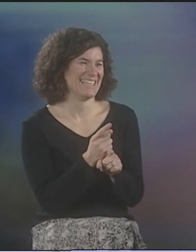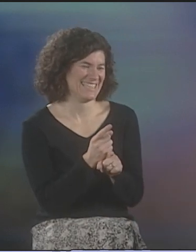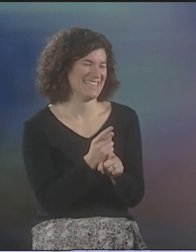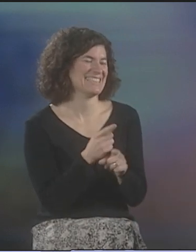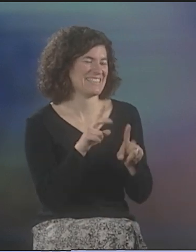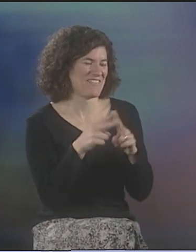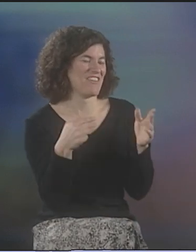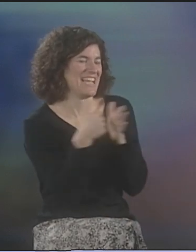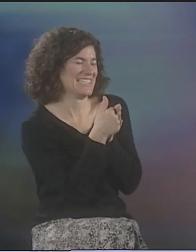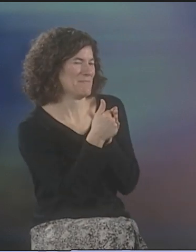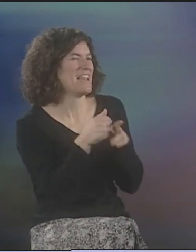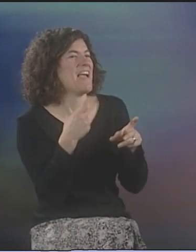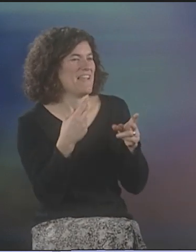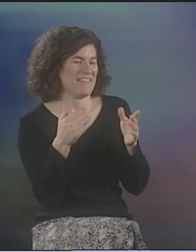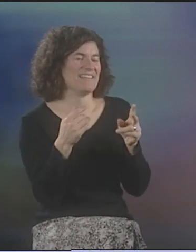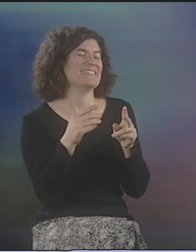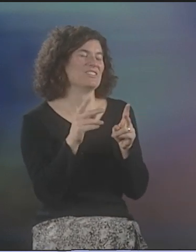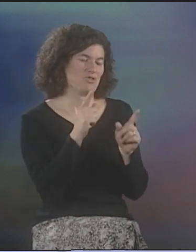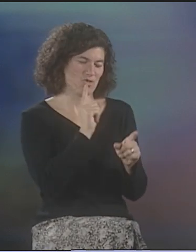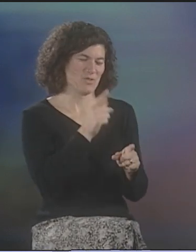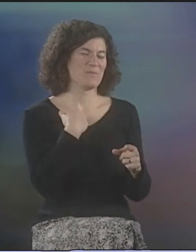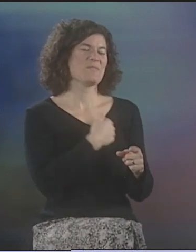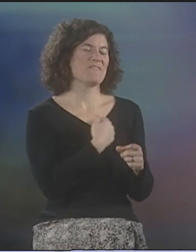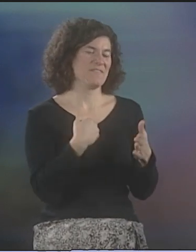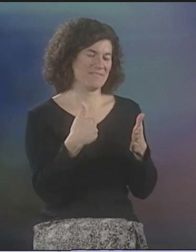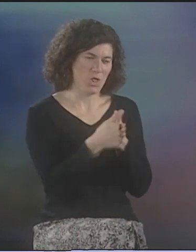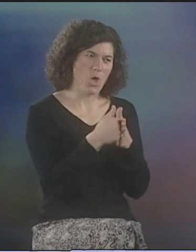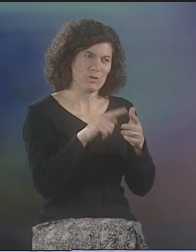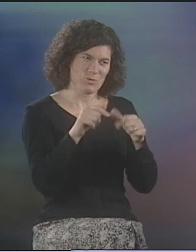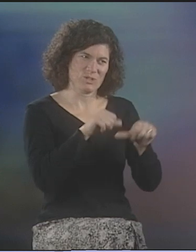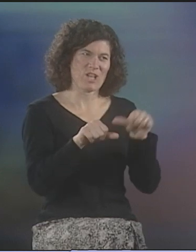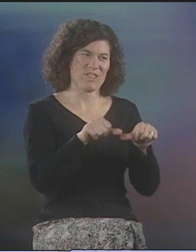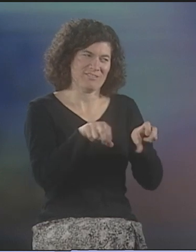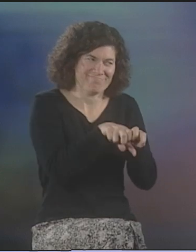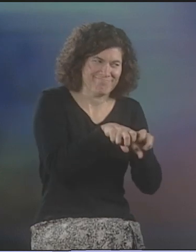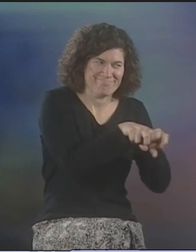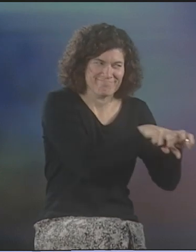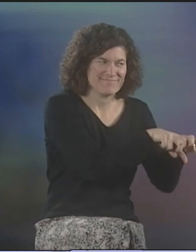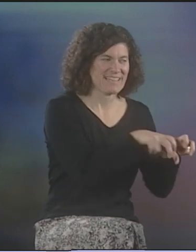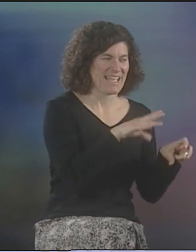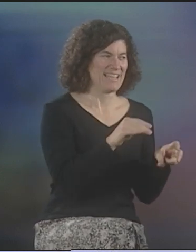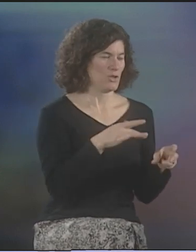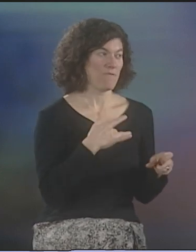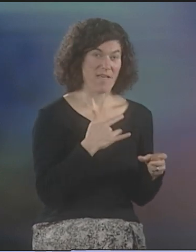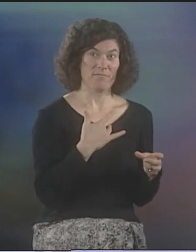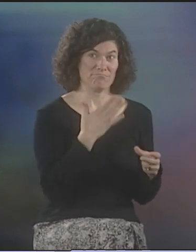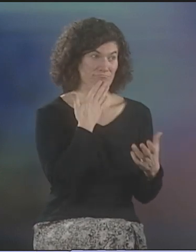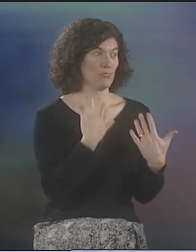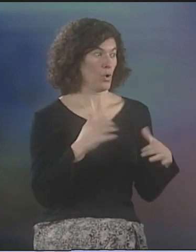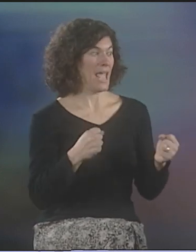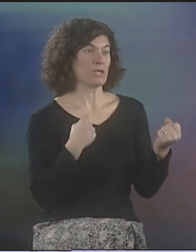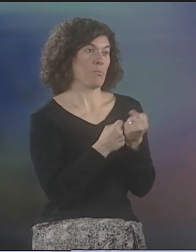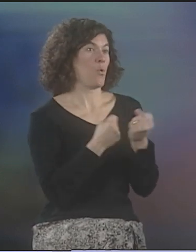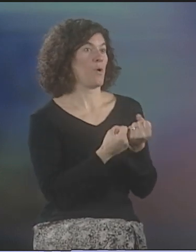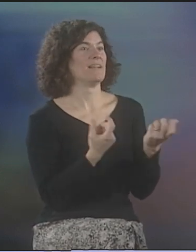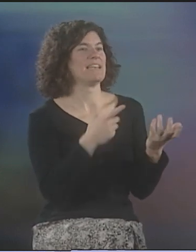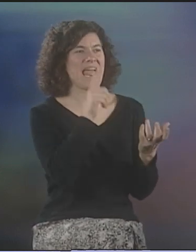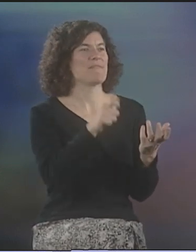RIGHT, RIGHT, YES. IT WAS VERY INTIMATE. VERY CLOSE. WE WERE REALLY RIGHT ON TOP OF EACH OTHER,